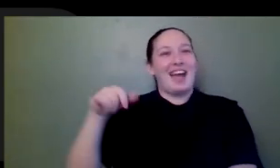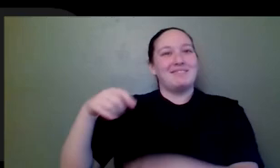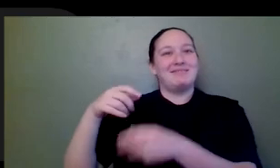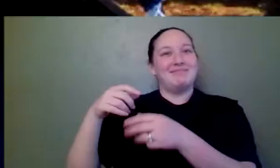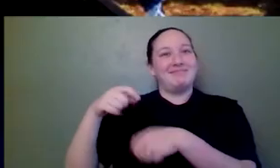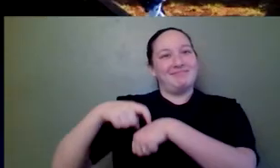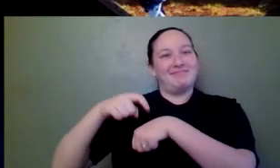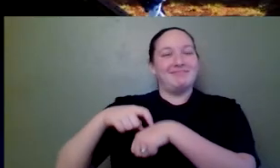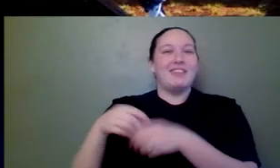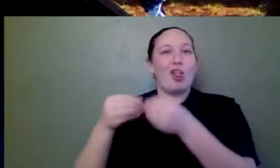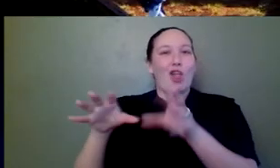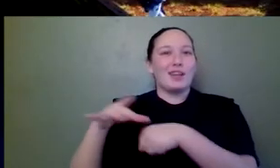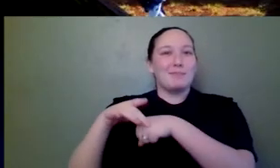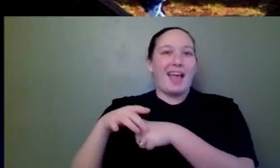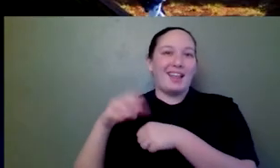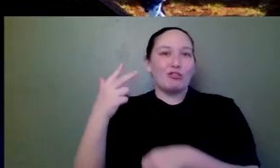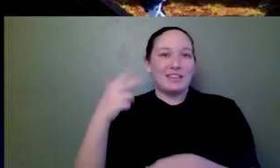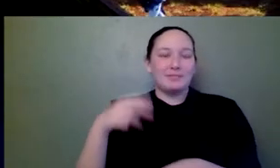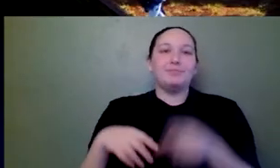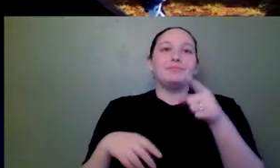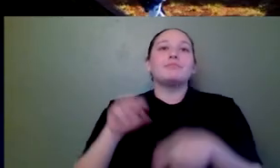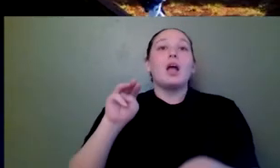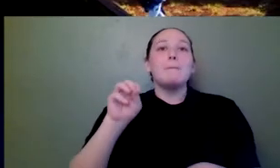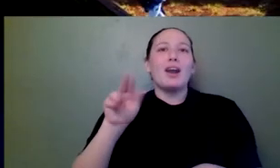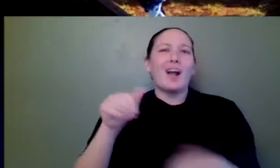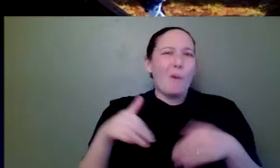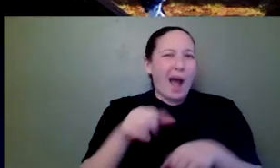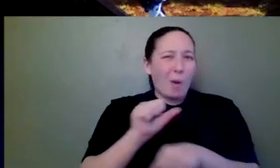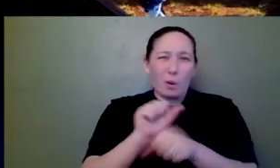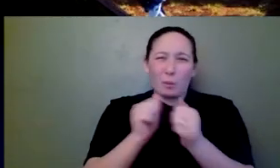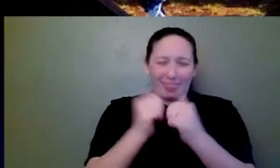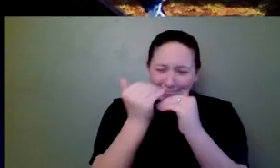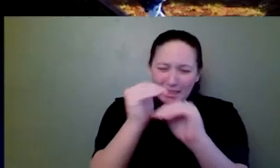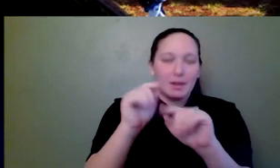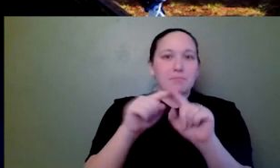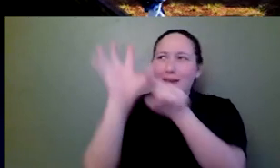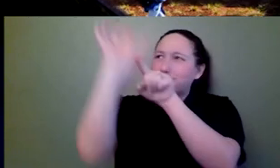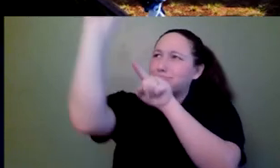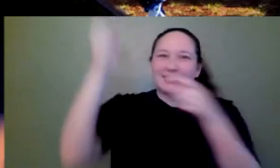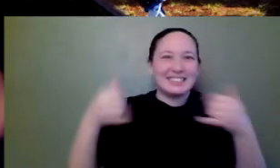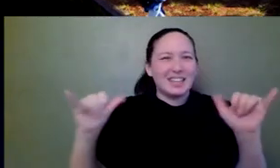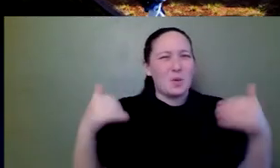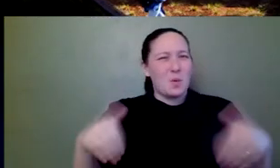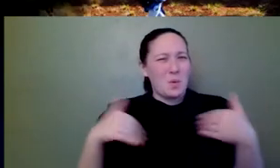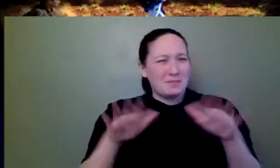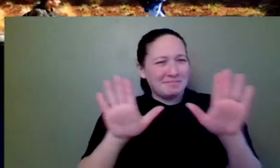Working with very little and making a lot, that's amazing. Well, thank you so much, Larry. That was I mean, I think this was an amazing hour. Thank